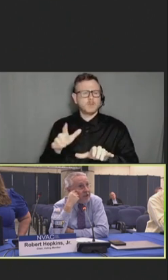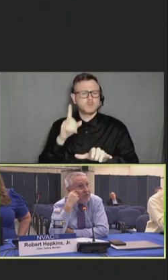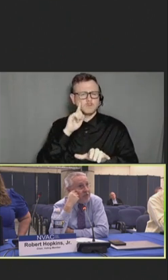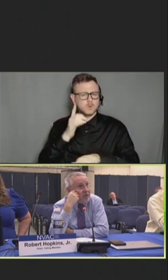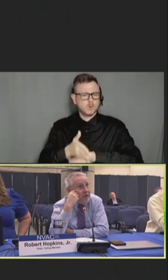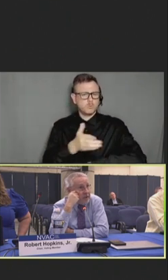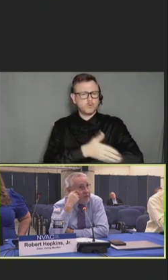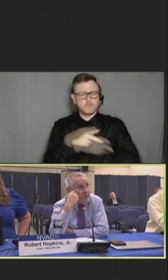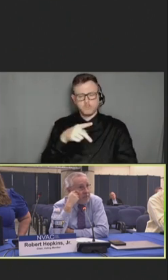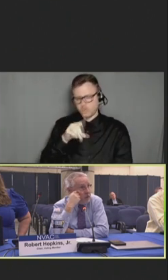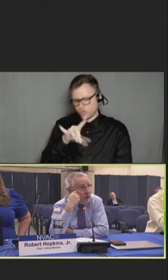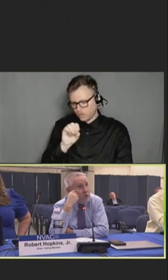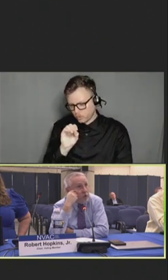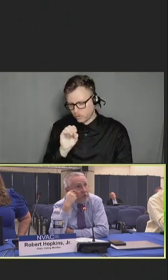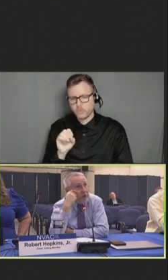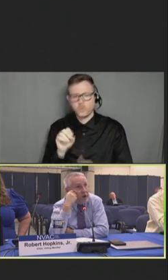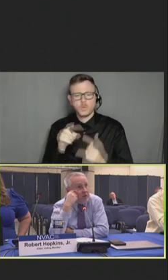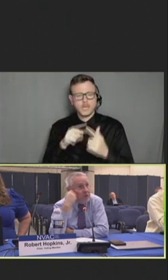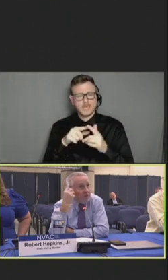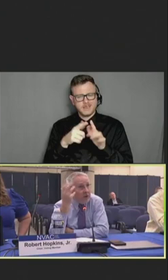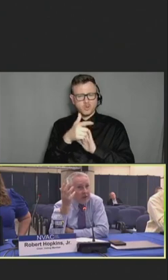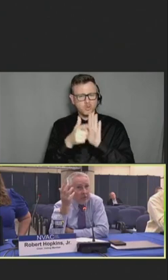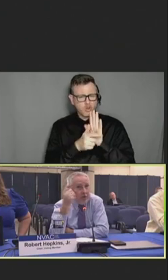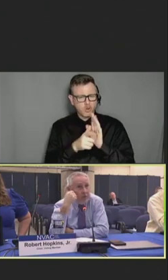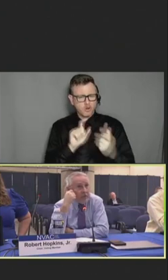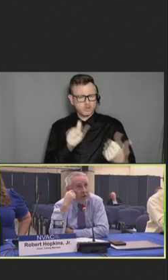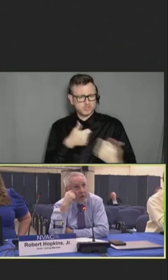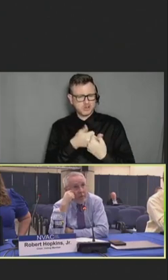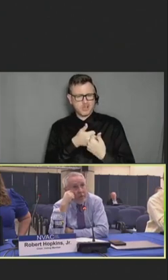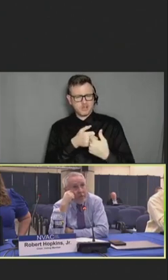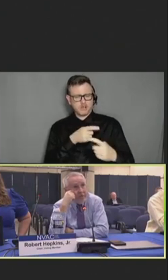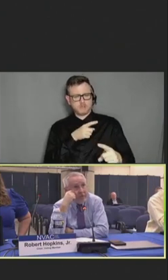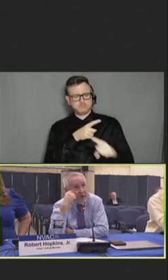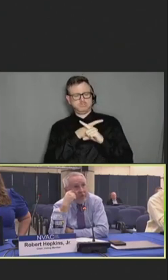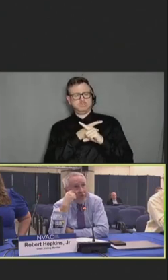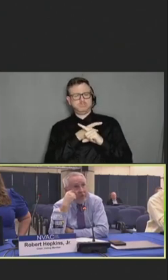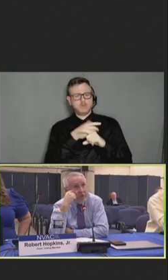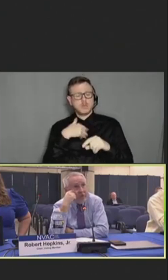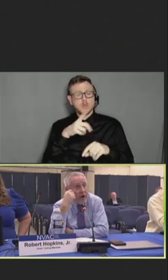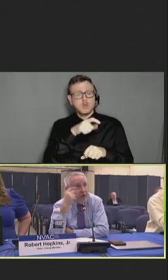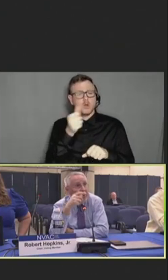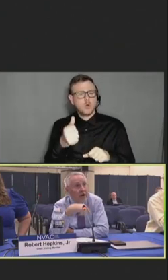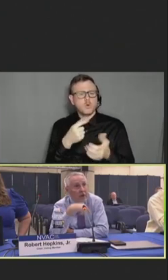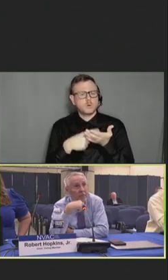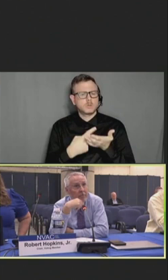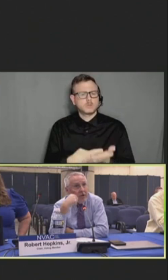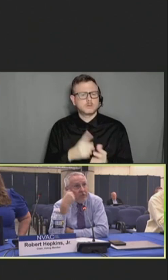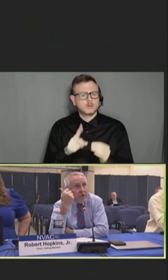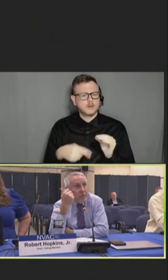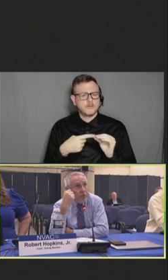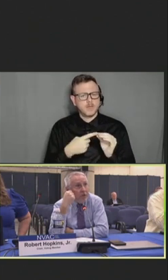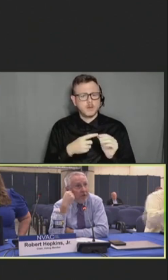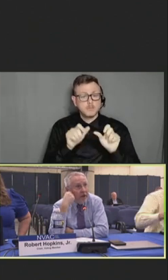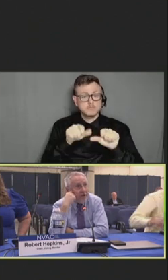Robert Swanson: Yeah. Robert Hopkins, Jr.: -- and some of the regulatory challenges. And I think we've also had a number of discussions around potentially improving the efficacy